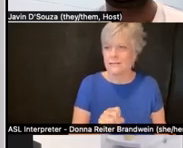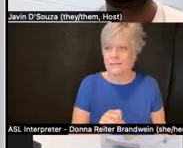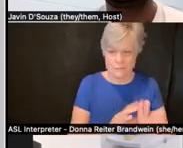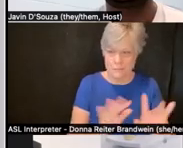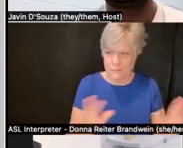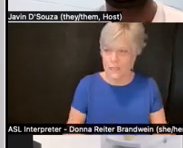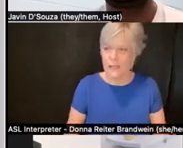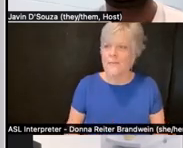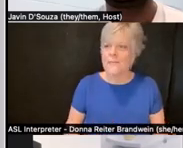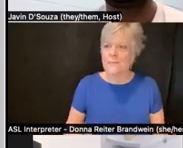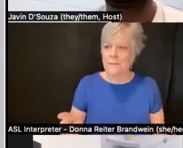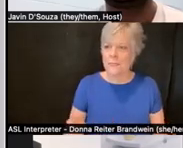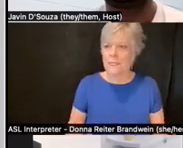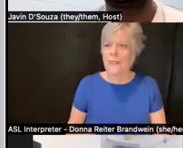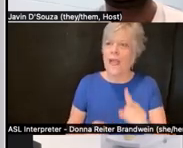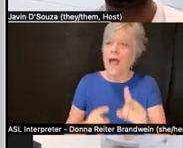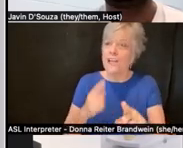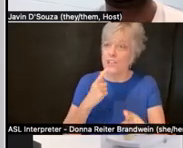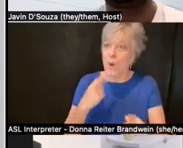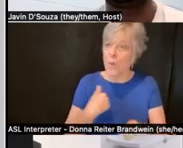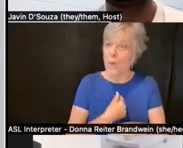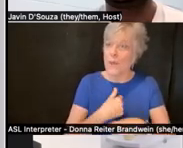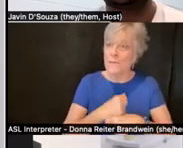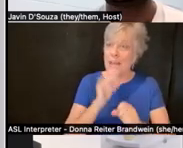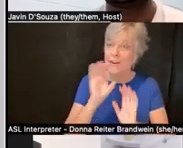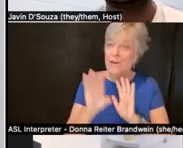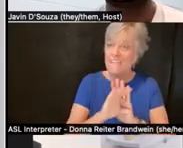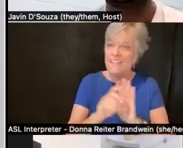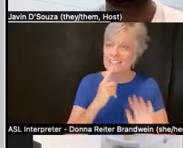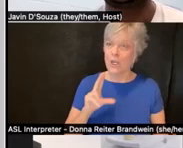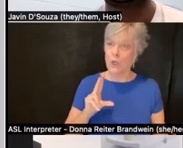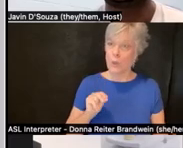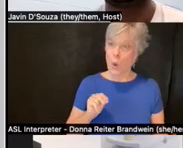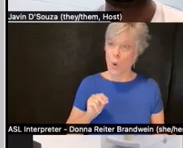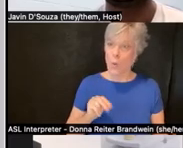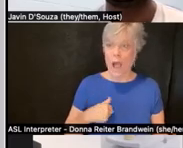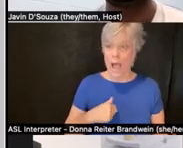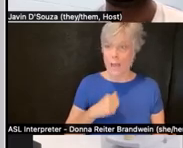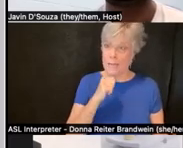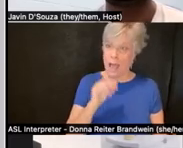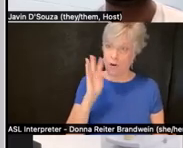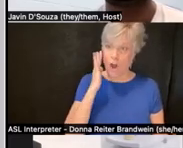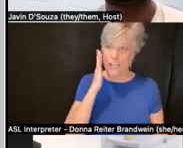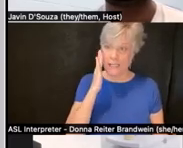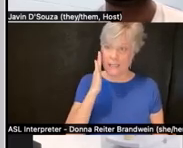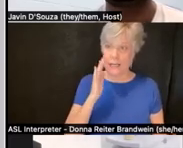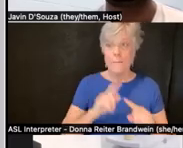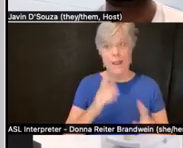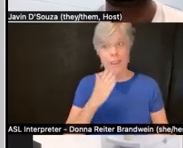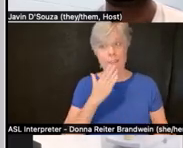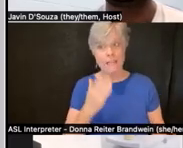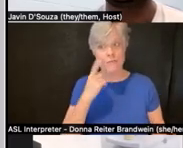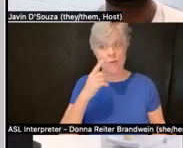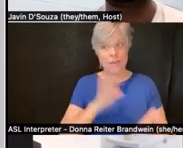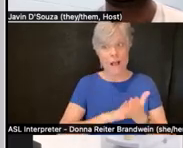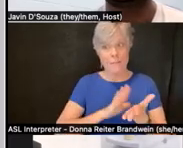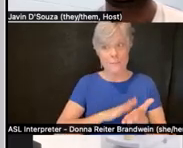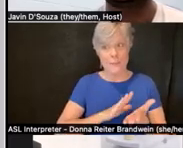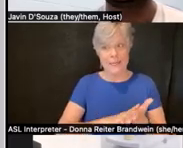but thanks for the compliment." And so that to me is one of the reasons why it's important to have a Disability Cultural Center.